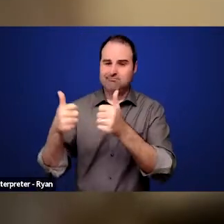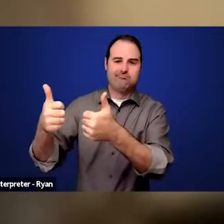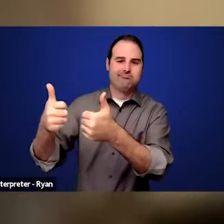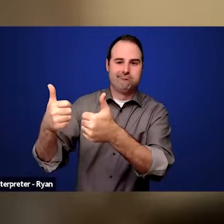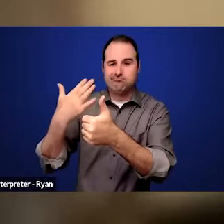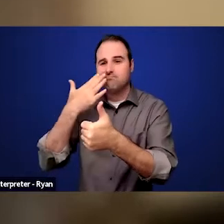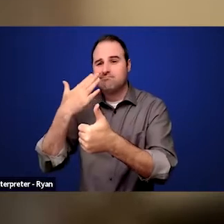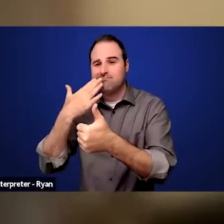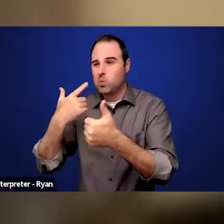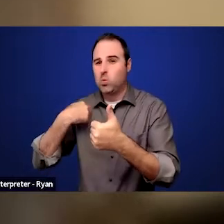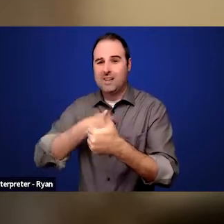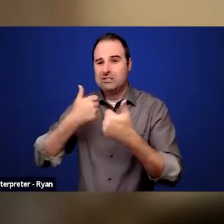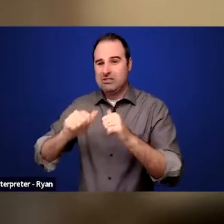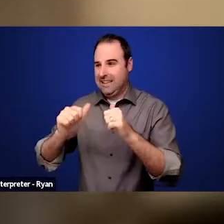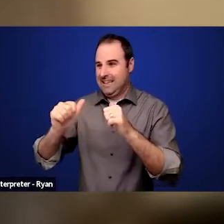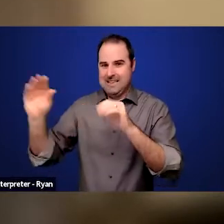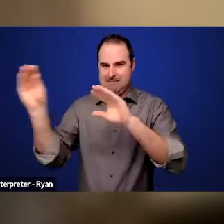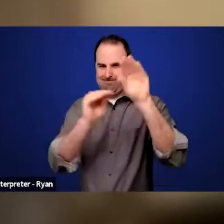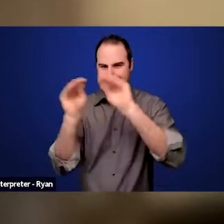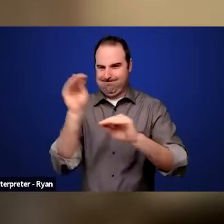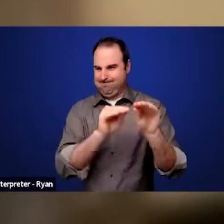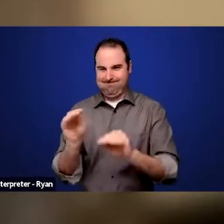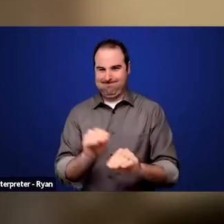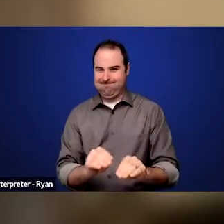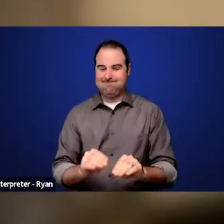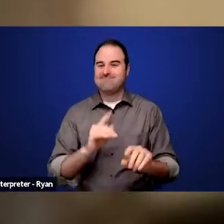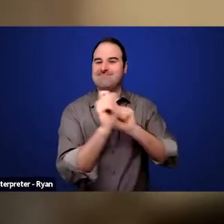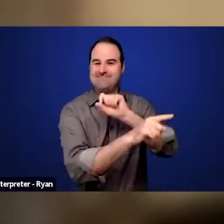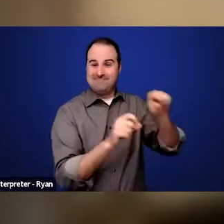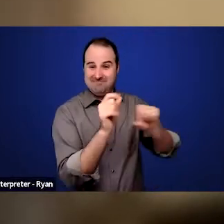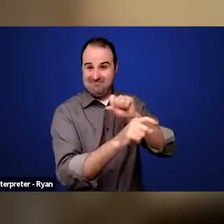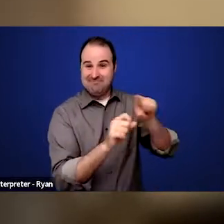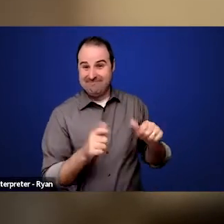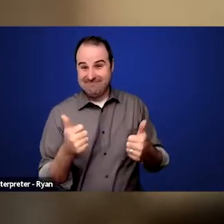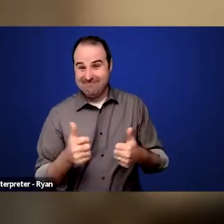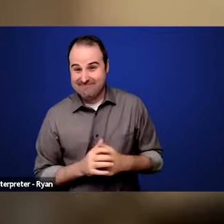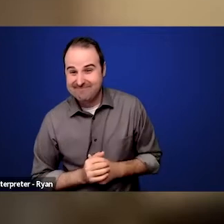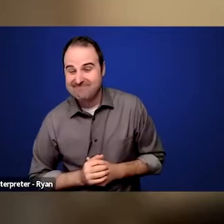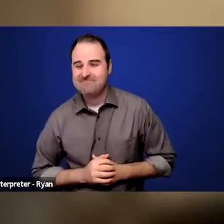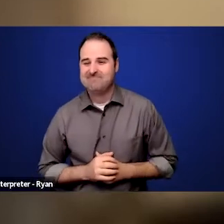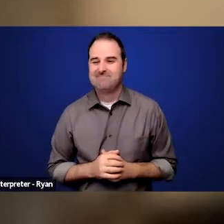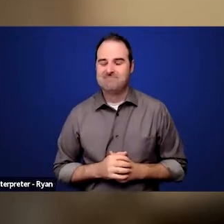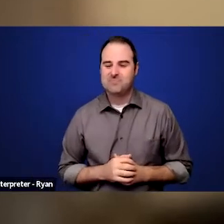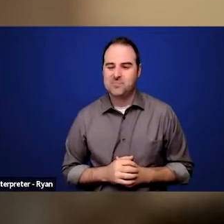into the questions that will be framing the conversation that we're gonna have today with Judy.